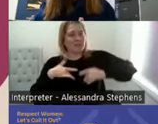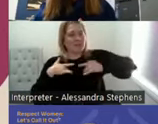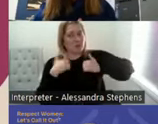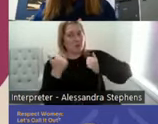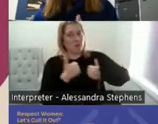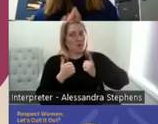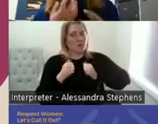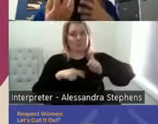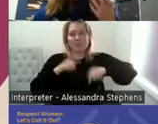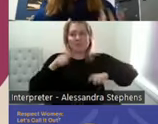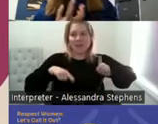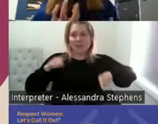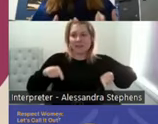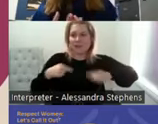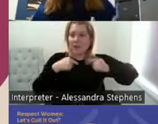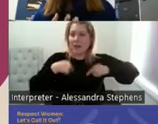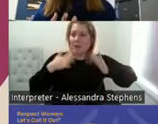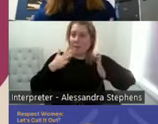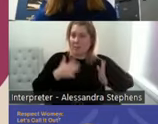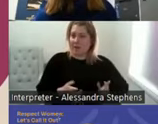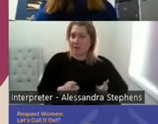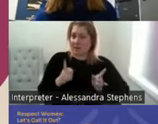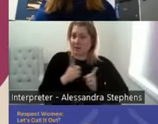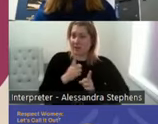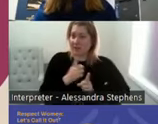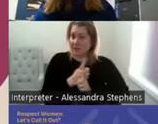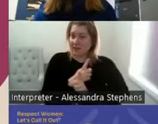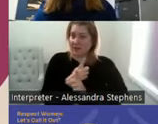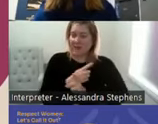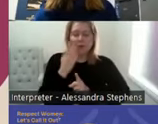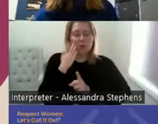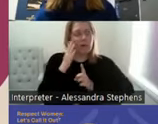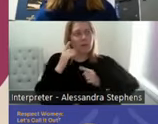change and understanding of where your bodies are sitting is really important.